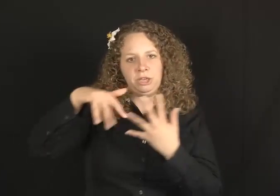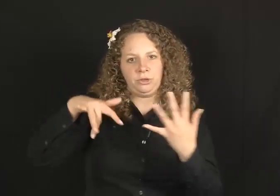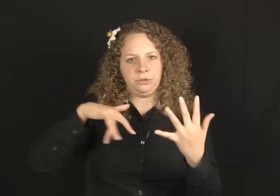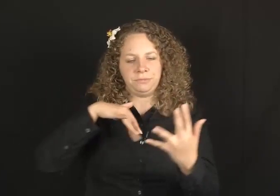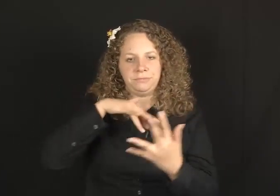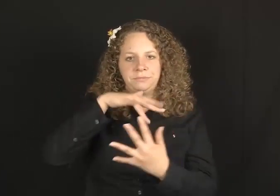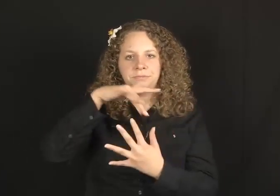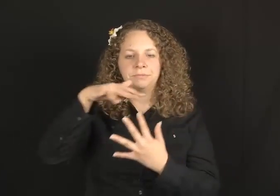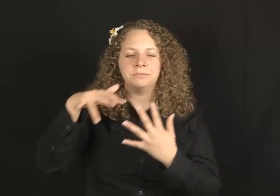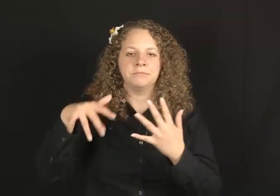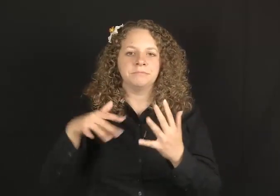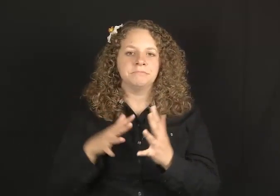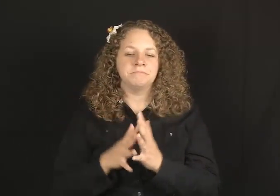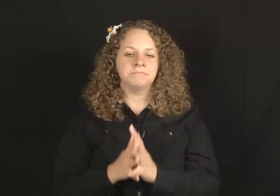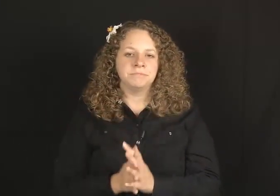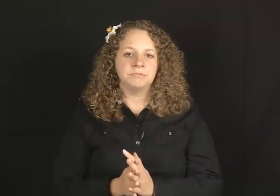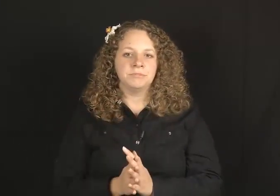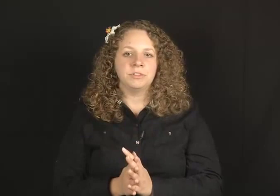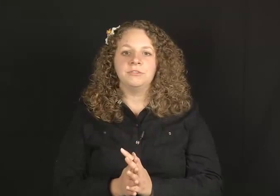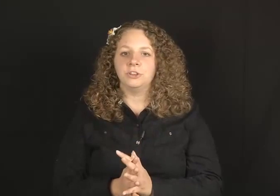OUT/MINGLE (different version).